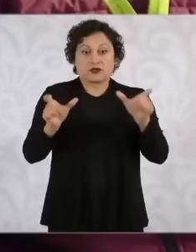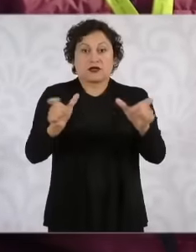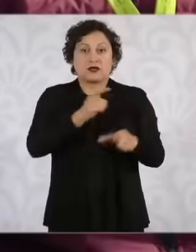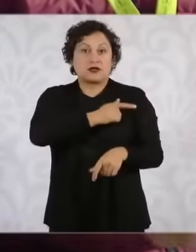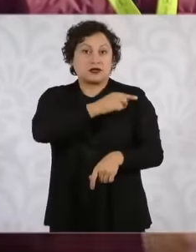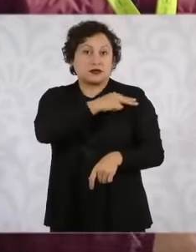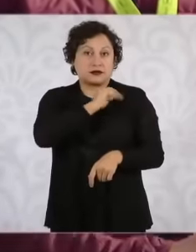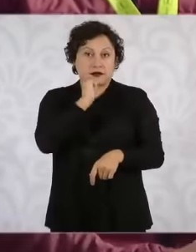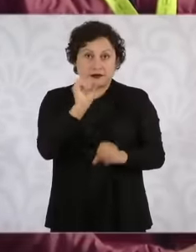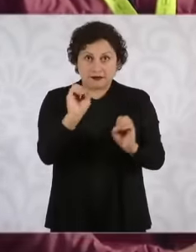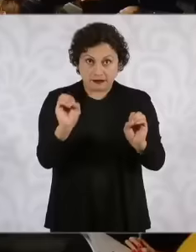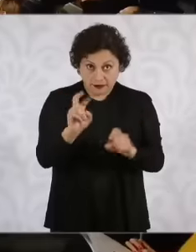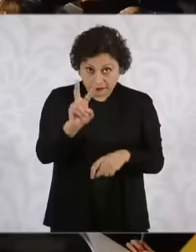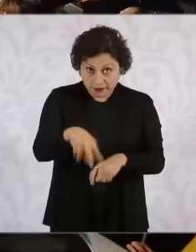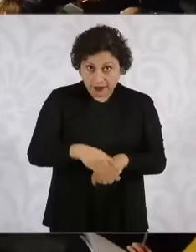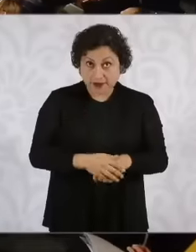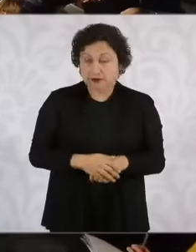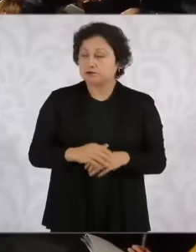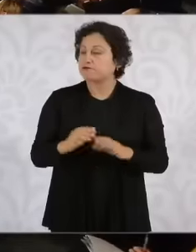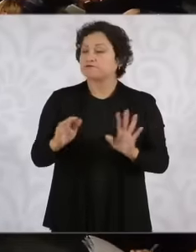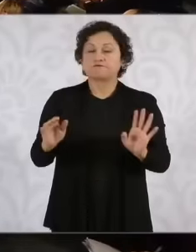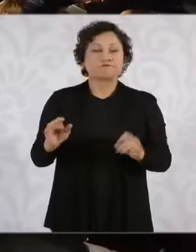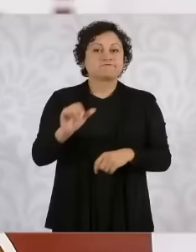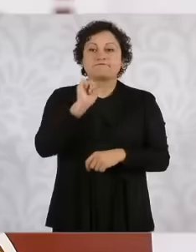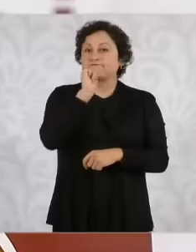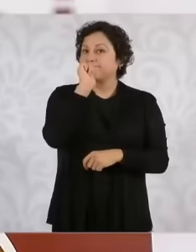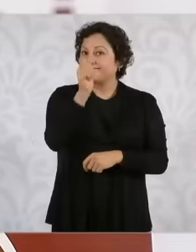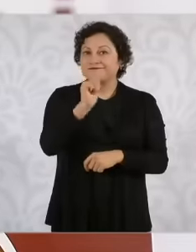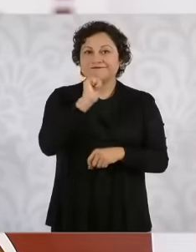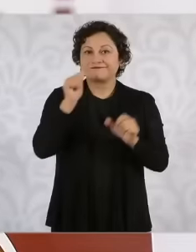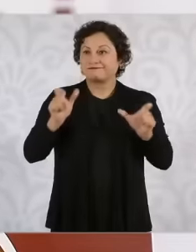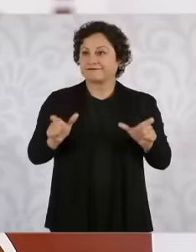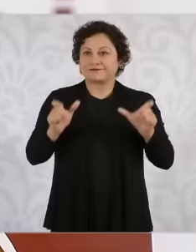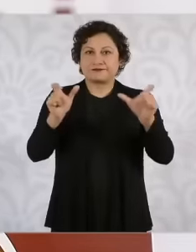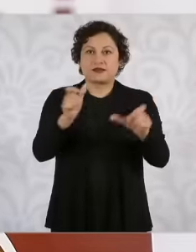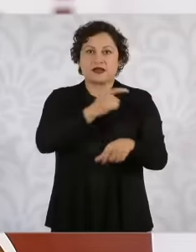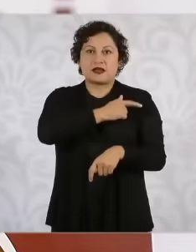this is true, he did not have protection from the national guard, but it was not requested,